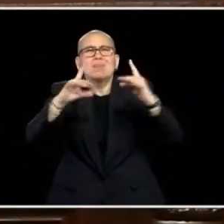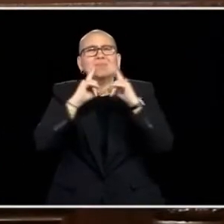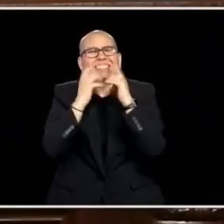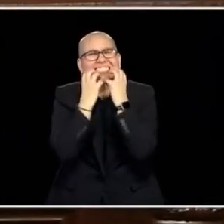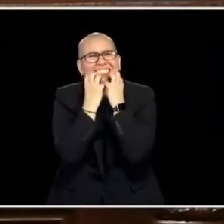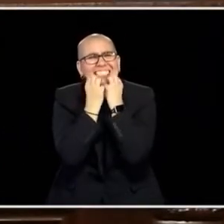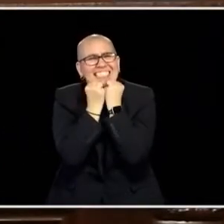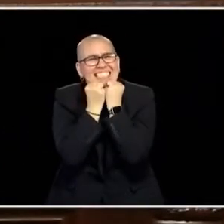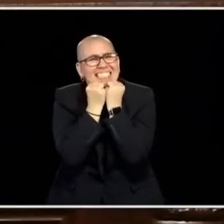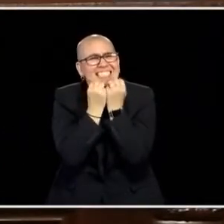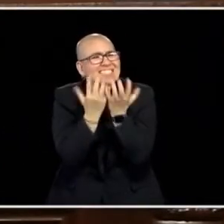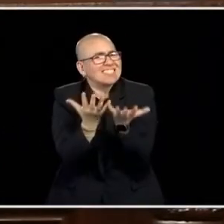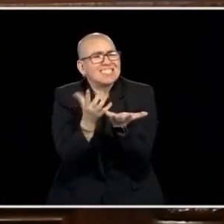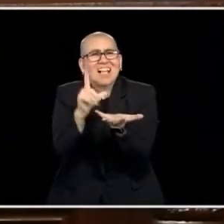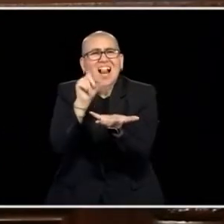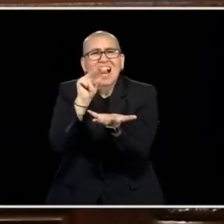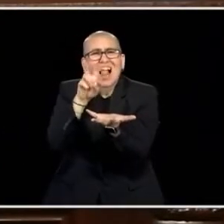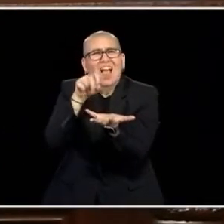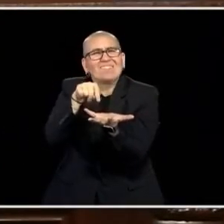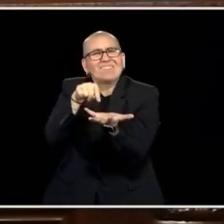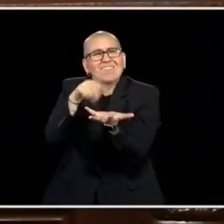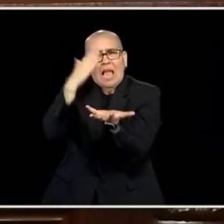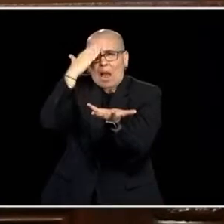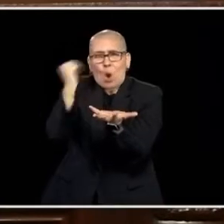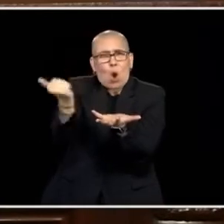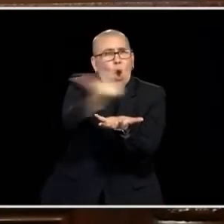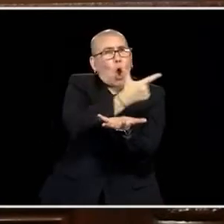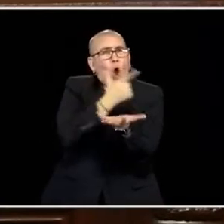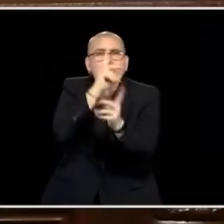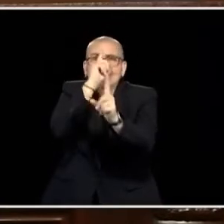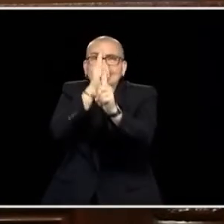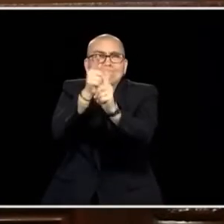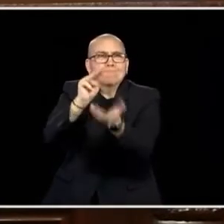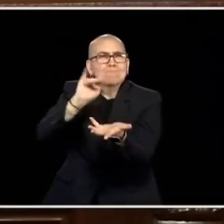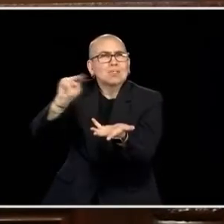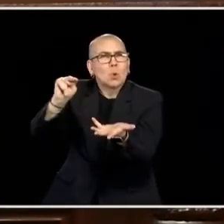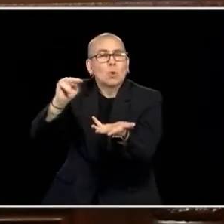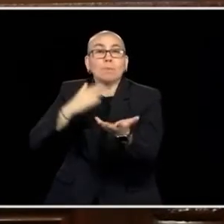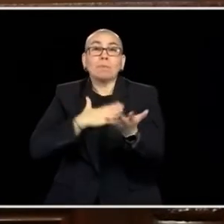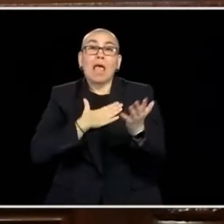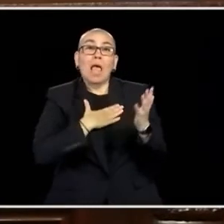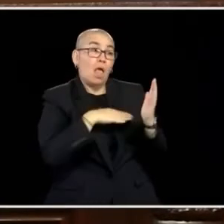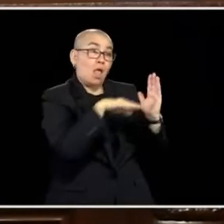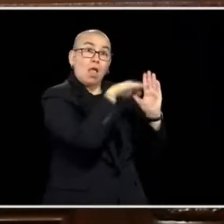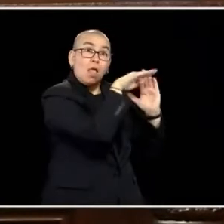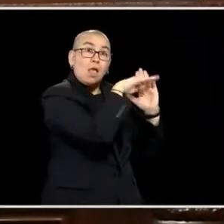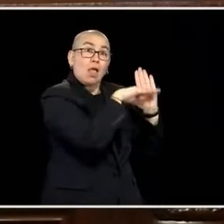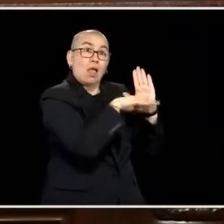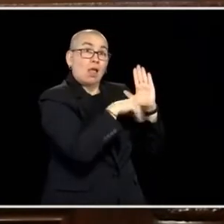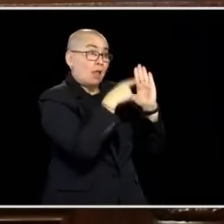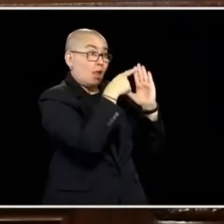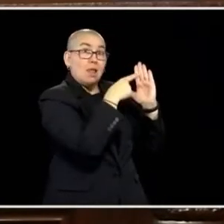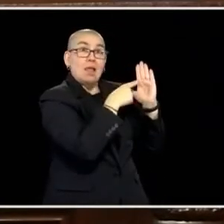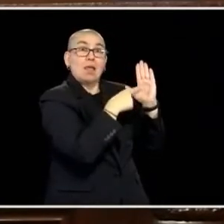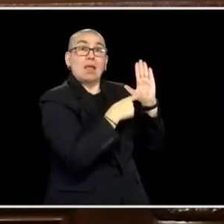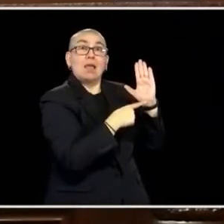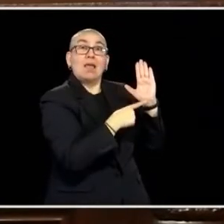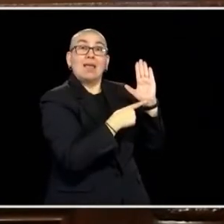GOOD NEWS COMING OUT. SO I KNOW THIS IS A PRETTY AMBITIOUS AGENDA. BECAUSE MINNESOTANS ARE AMBITIOUS. AND I KNOW THIS IS THINGS